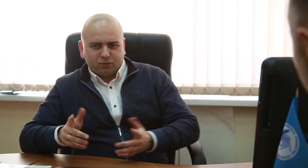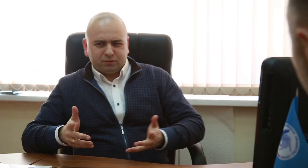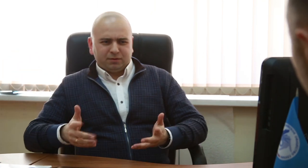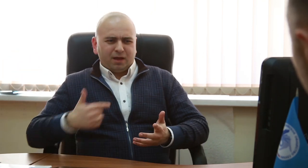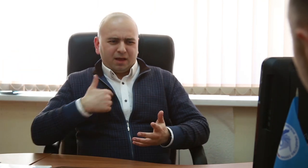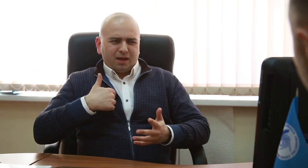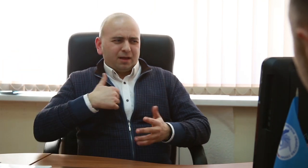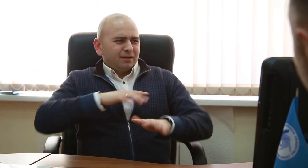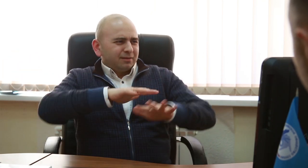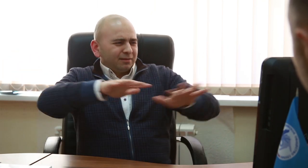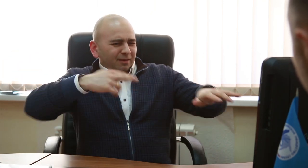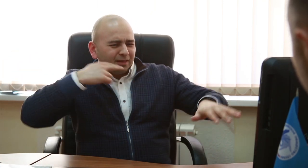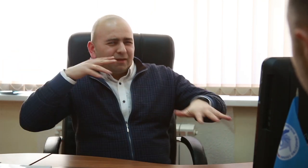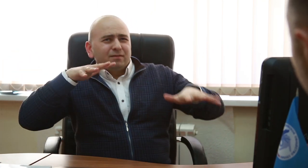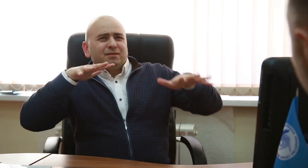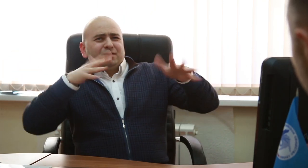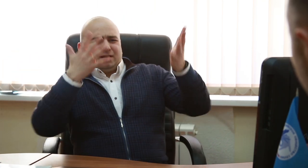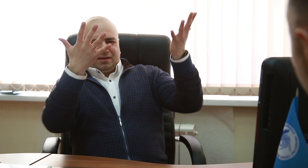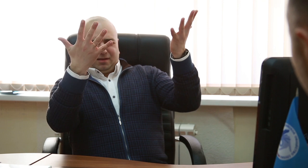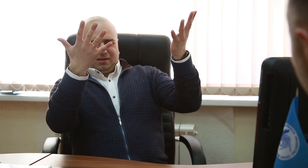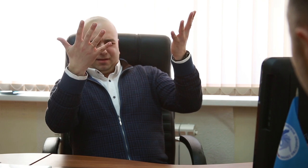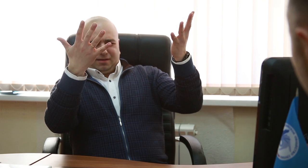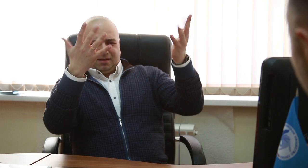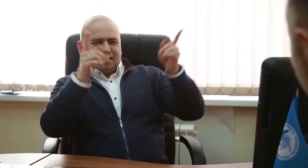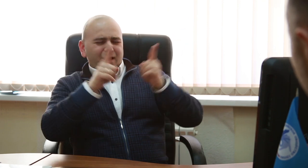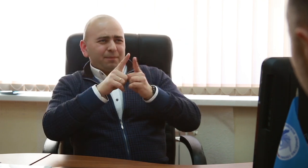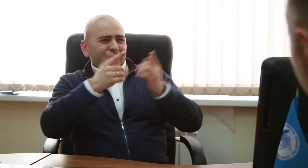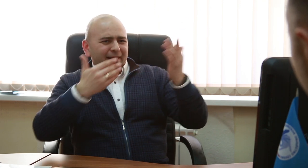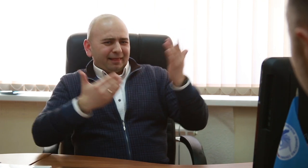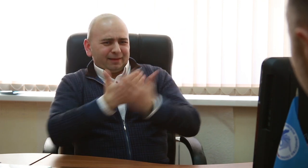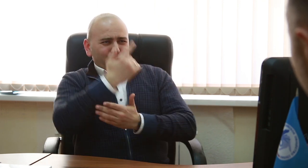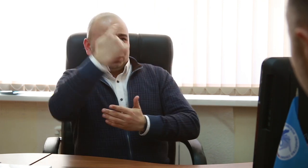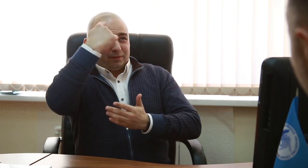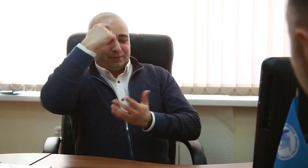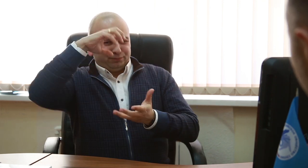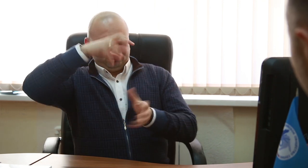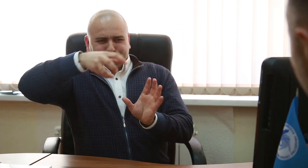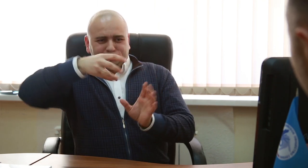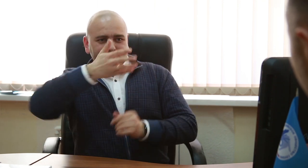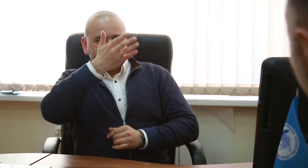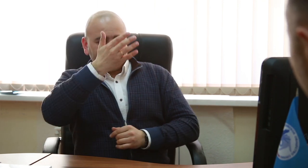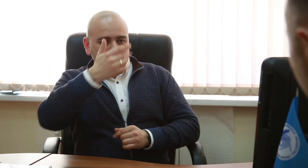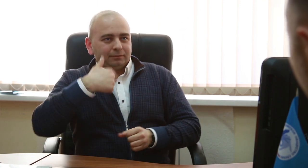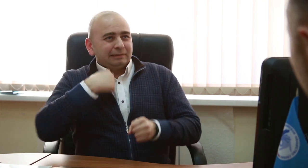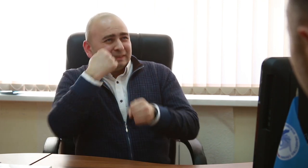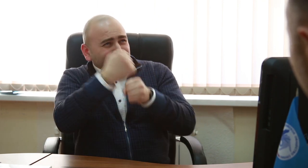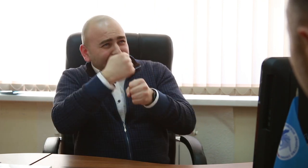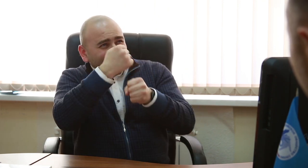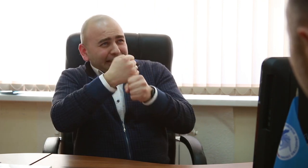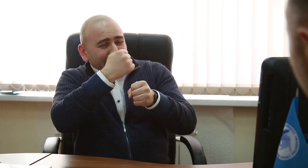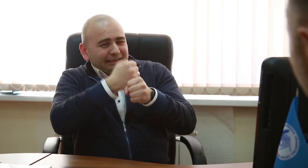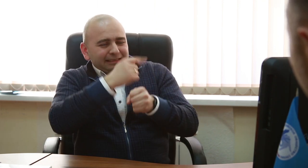people, we have hands, we have experience with that specific job—operating lathes. There is something that